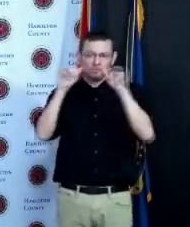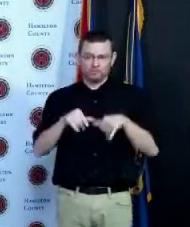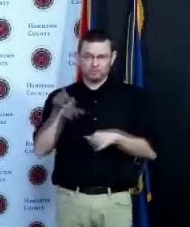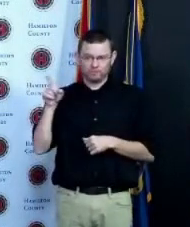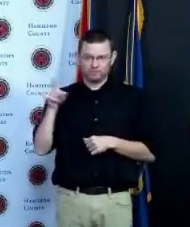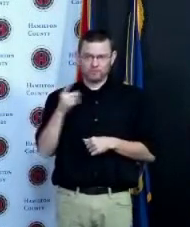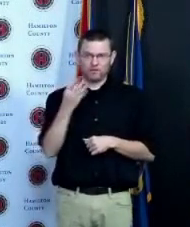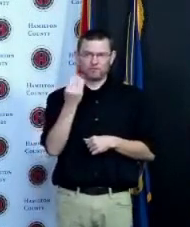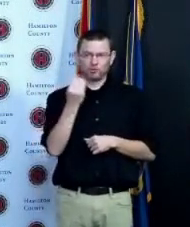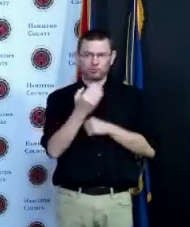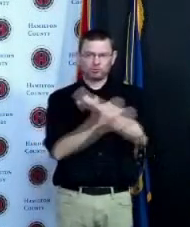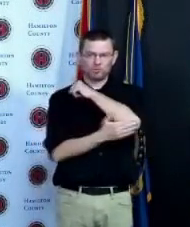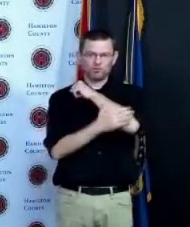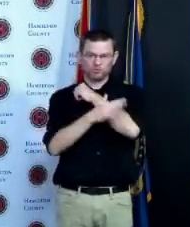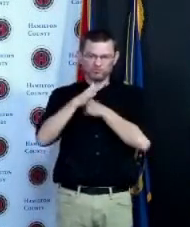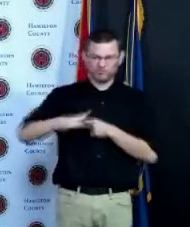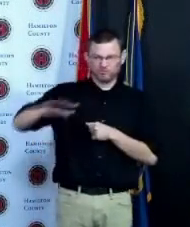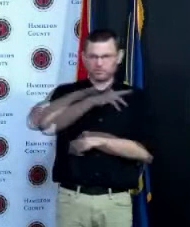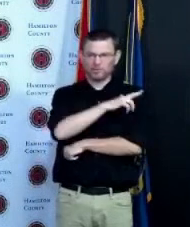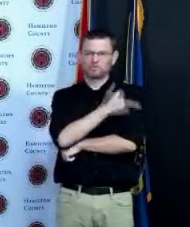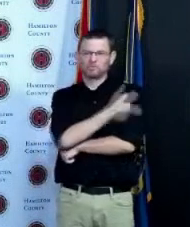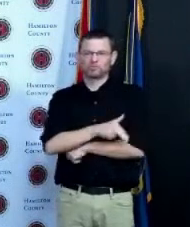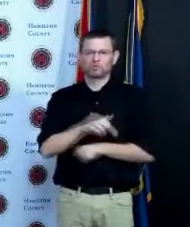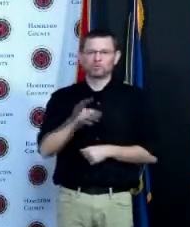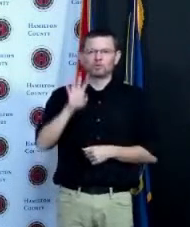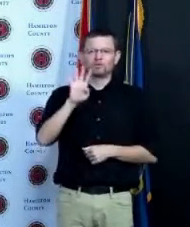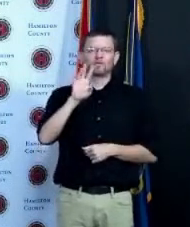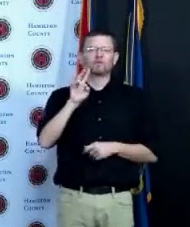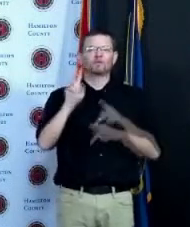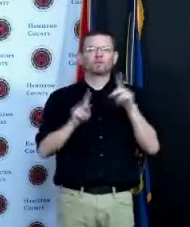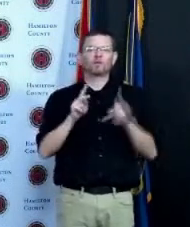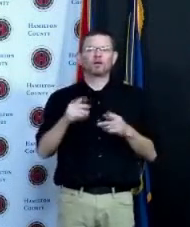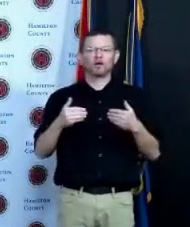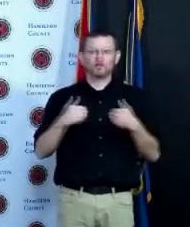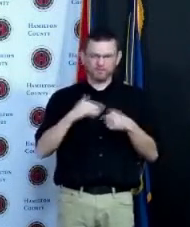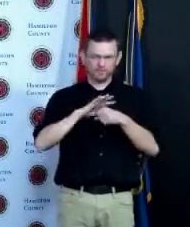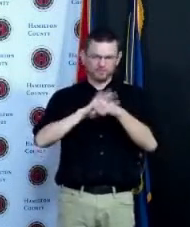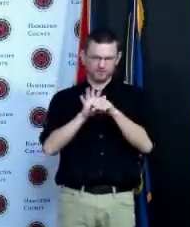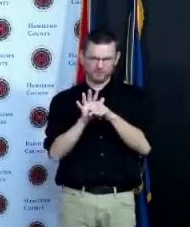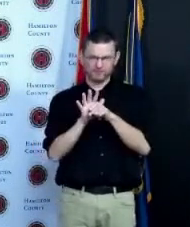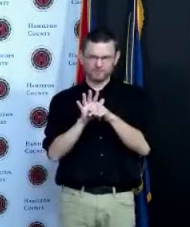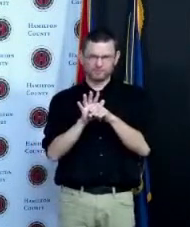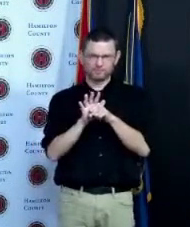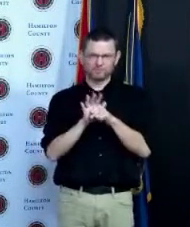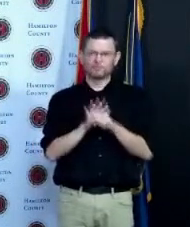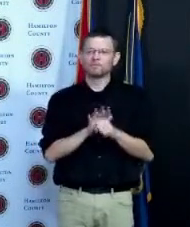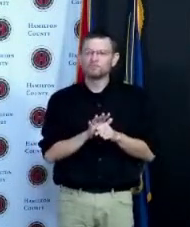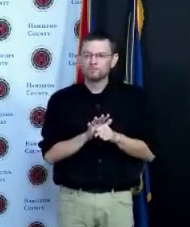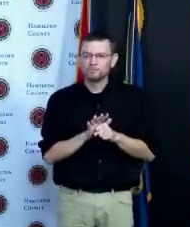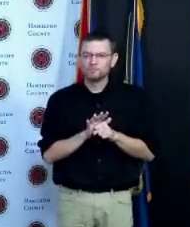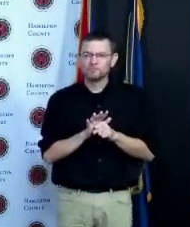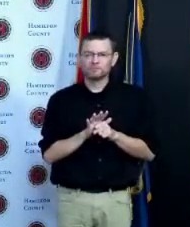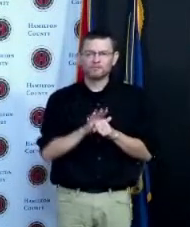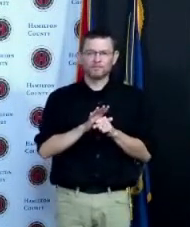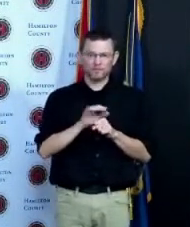36 individuals in the intensive care unit and I think the most important thing to gain from